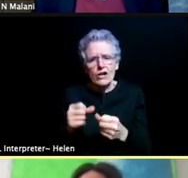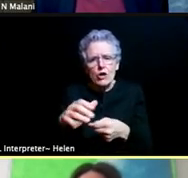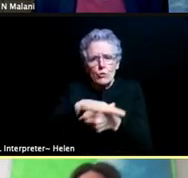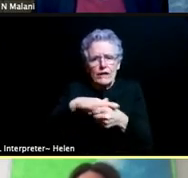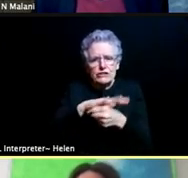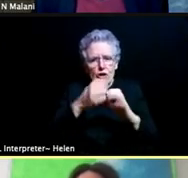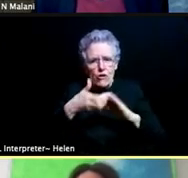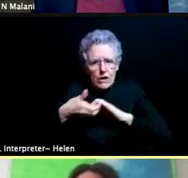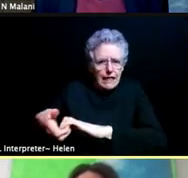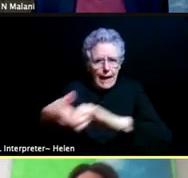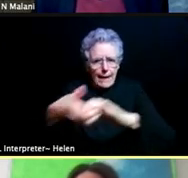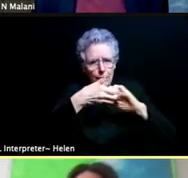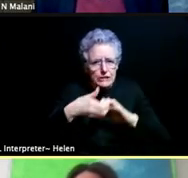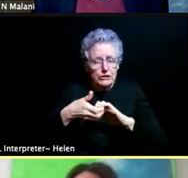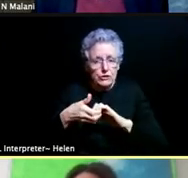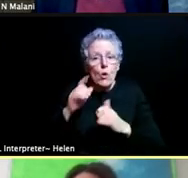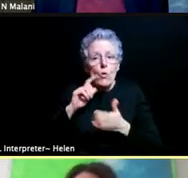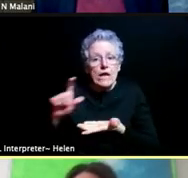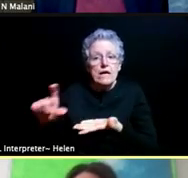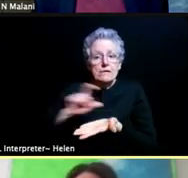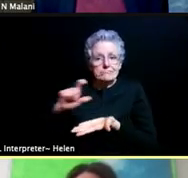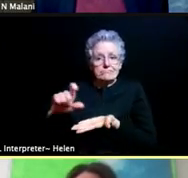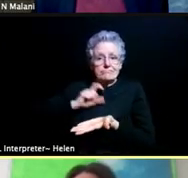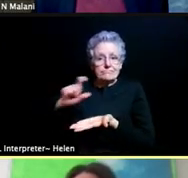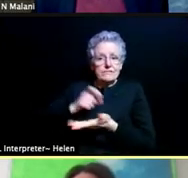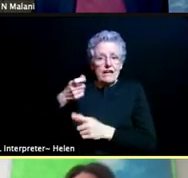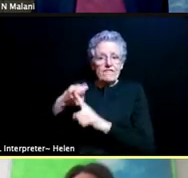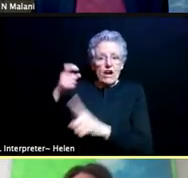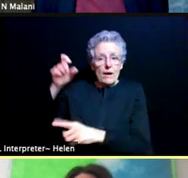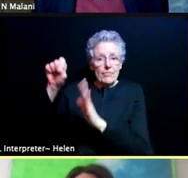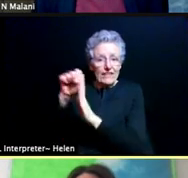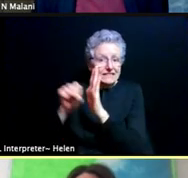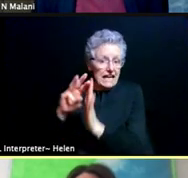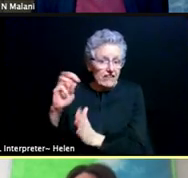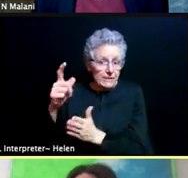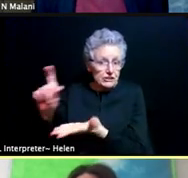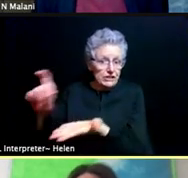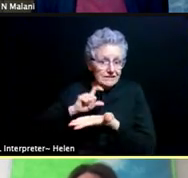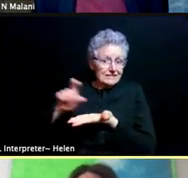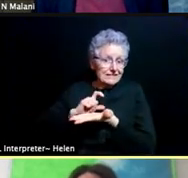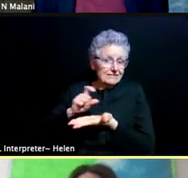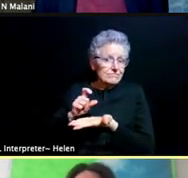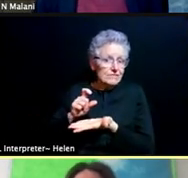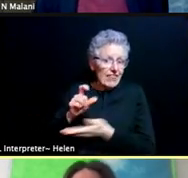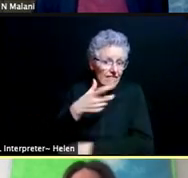So we get allocations directly from the state and then we also meet every Friday. Actually right after I leave here,